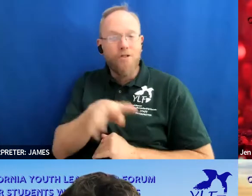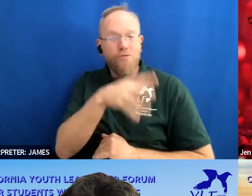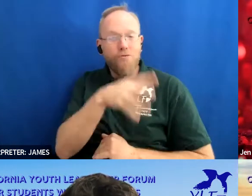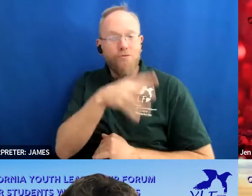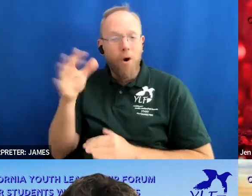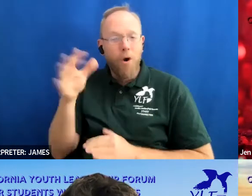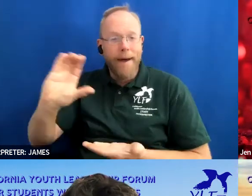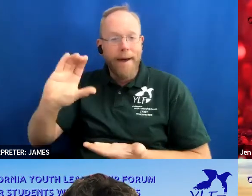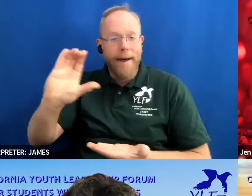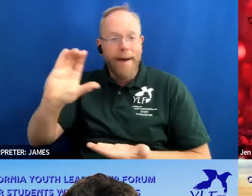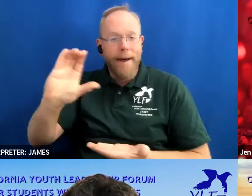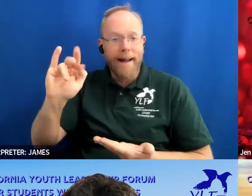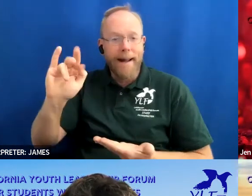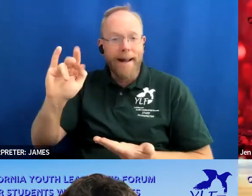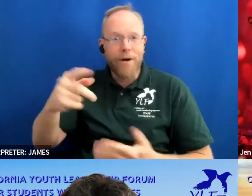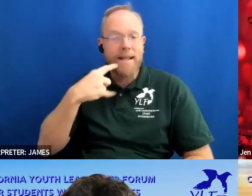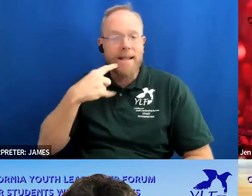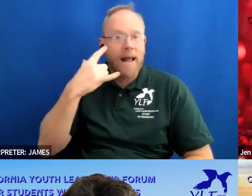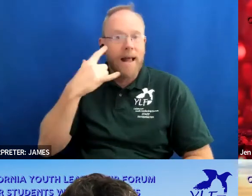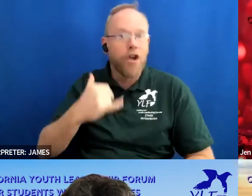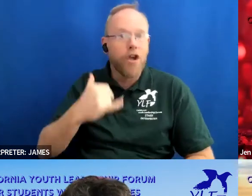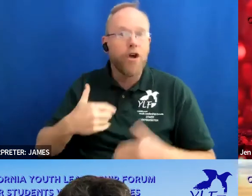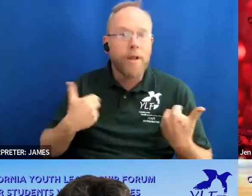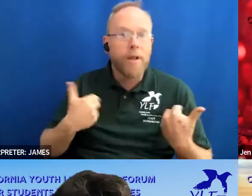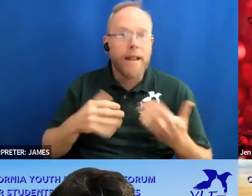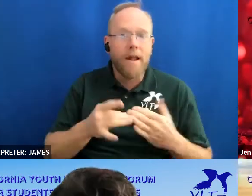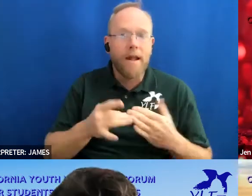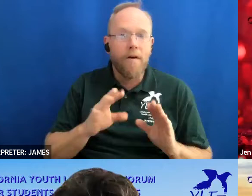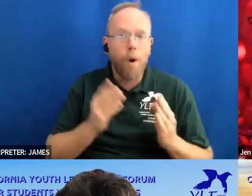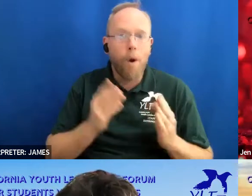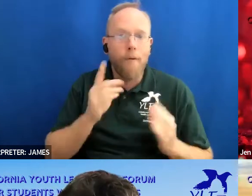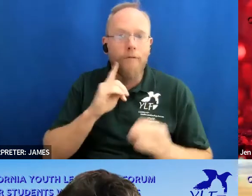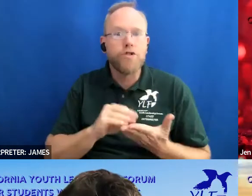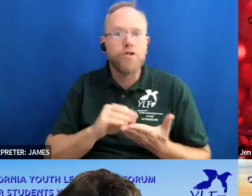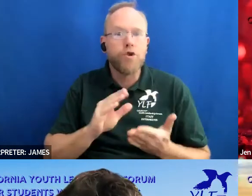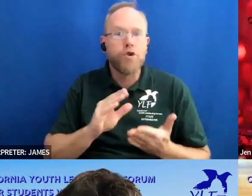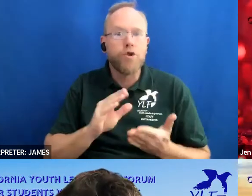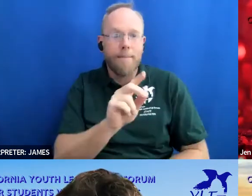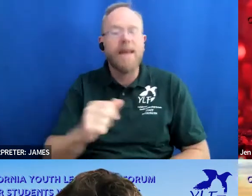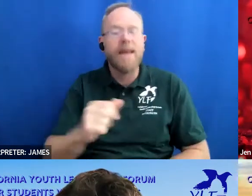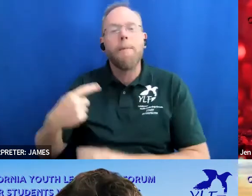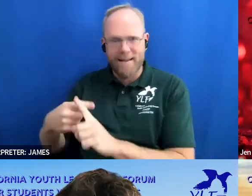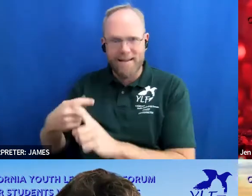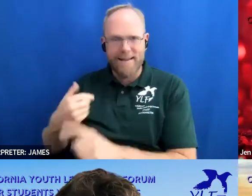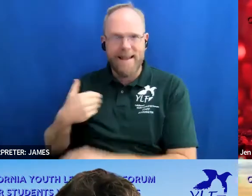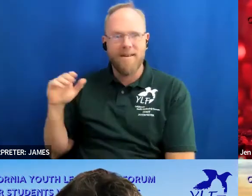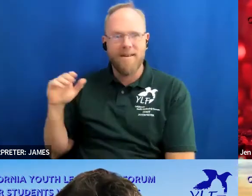form for students with disabilities and it has our ylc logo i will pass it to gavin and matt